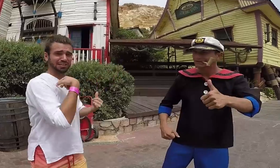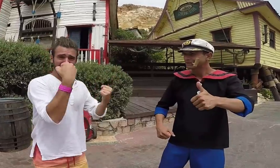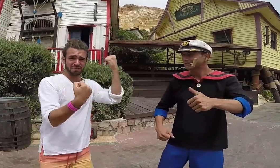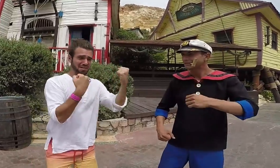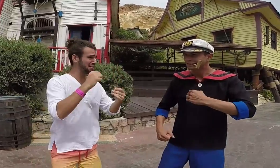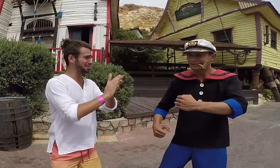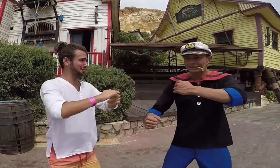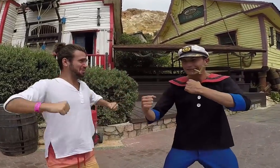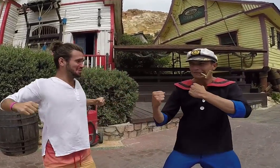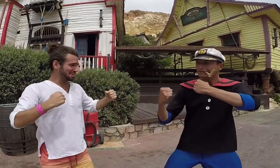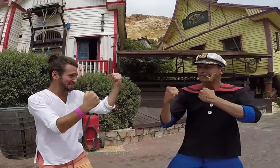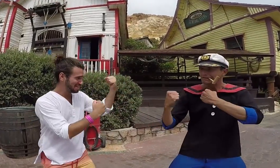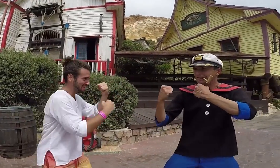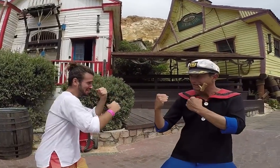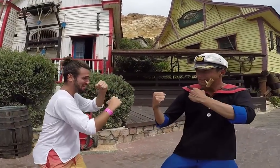Alright we're going to fight now!